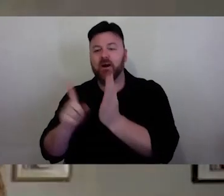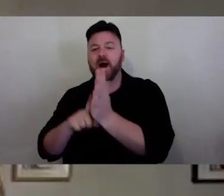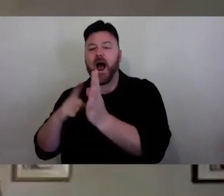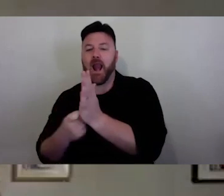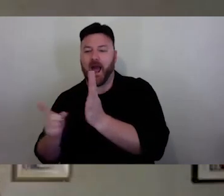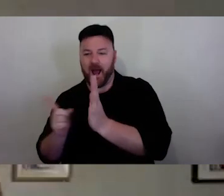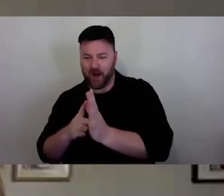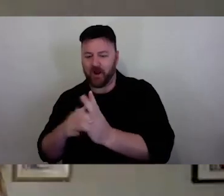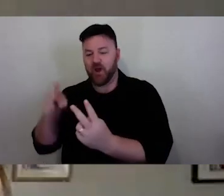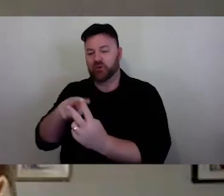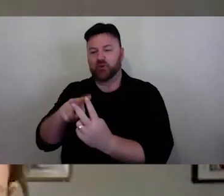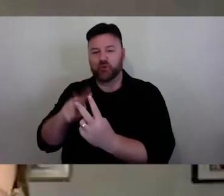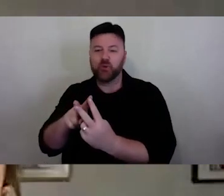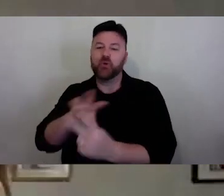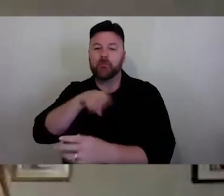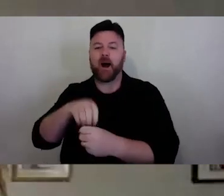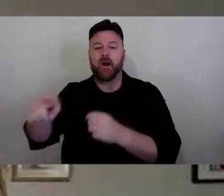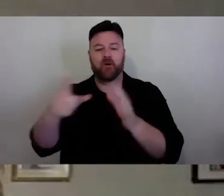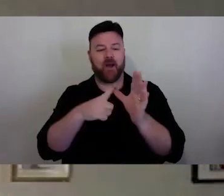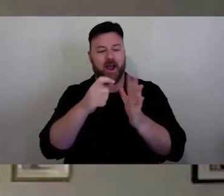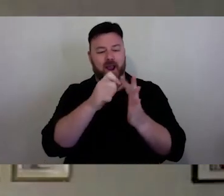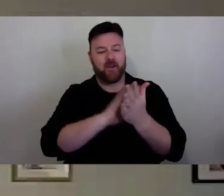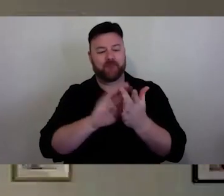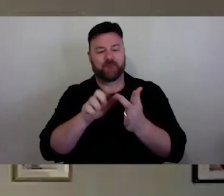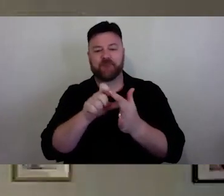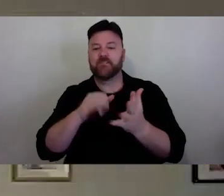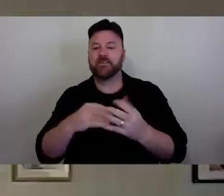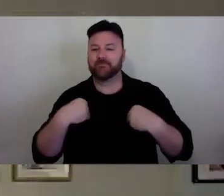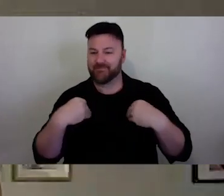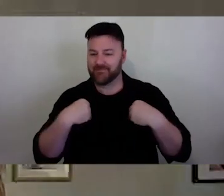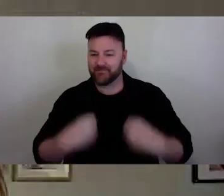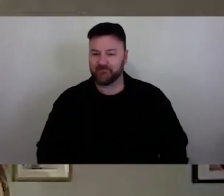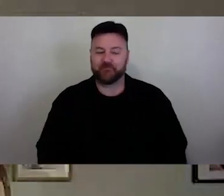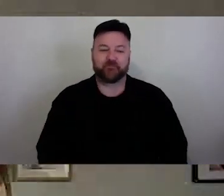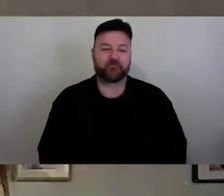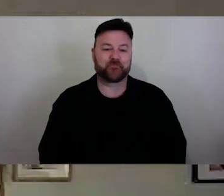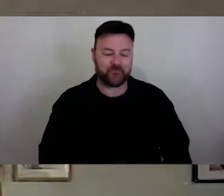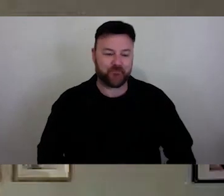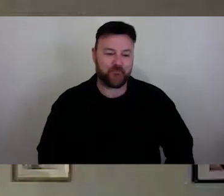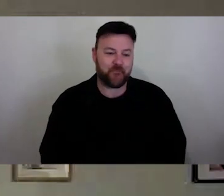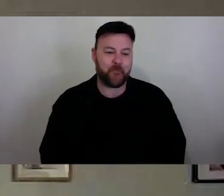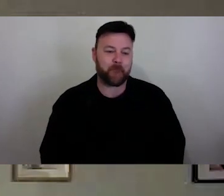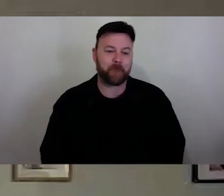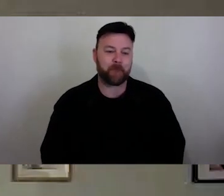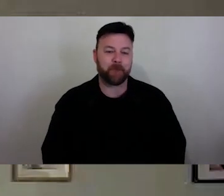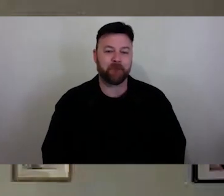co-directors at APHIDS & APHIDS. First, I would like to begin